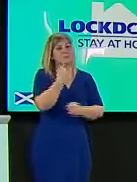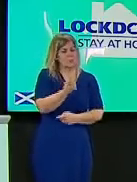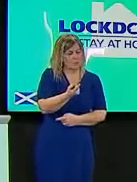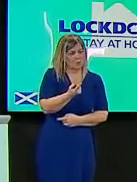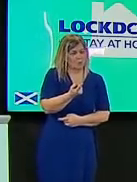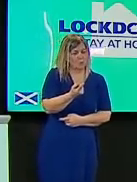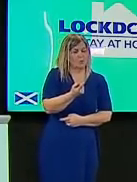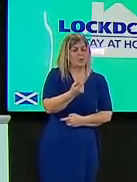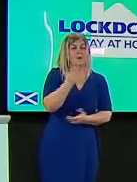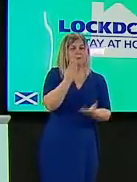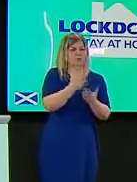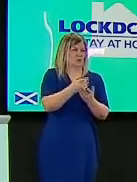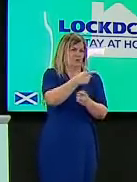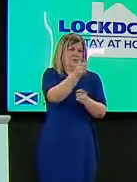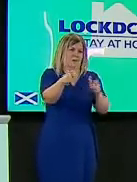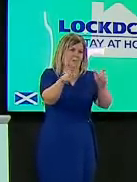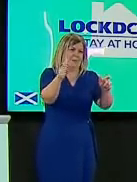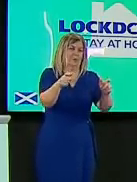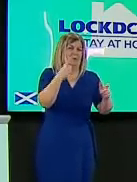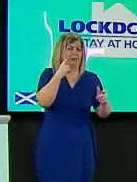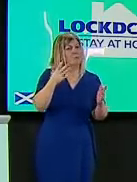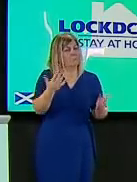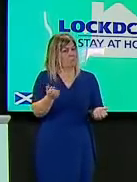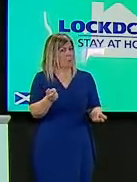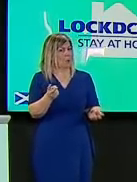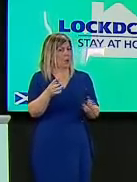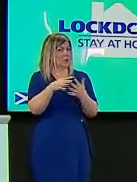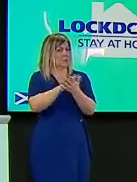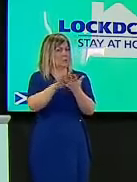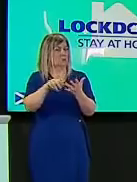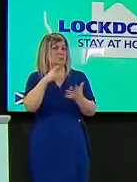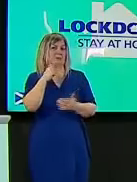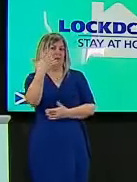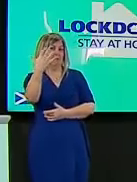if all these things are pointing in the right direction then why can't we open up sooner and